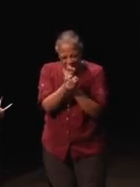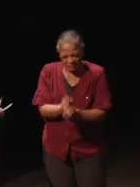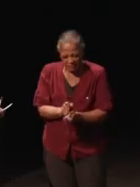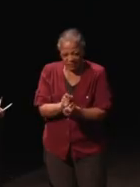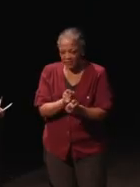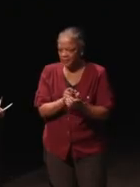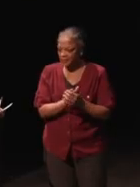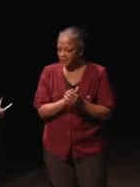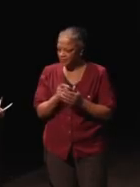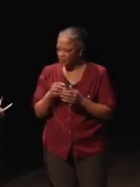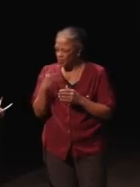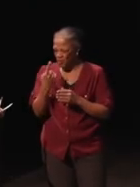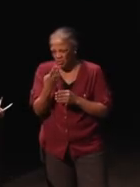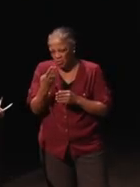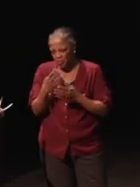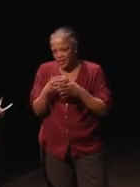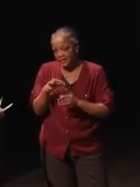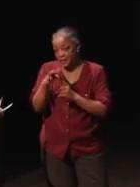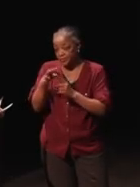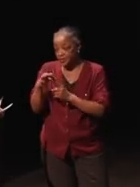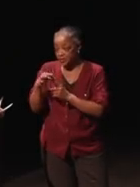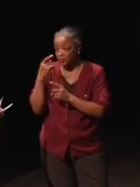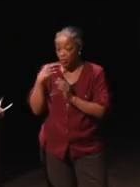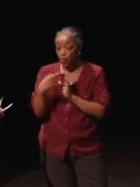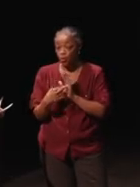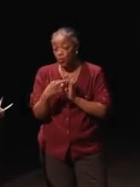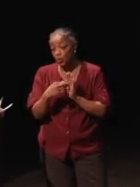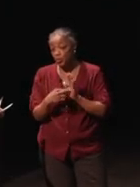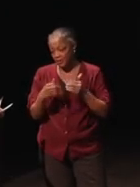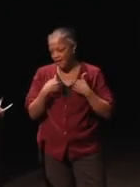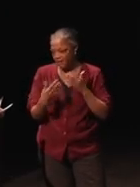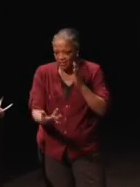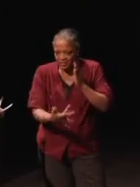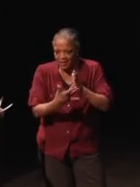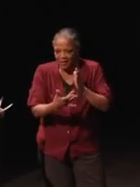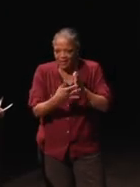There are a couple exceptions to that like we do have technical standards on hearing and